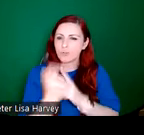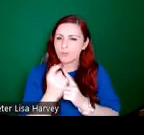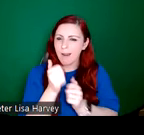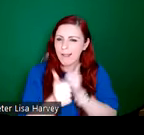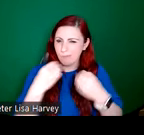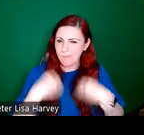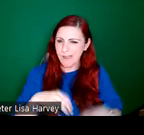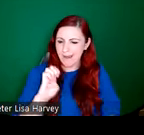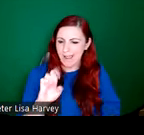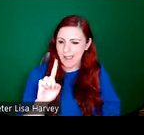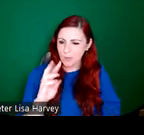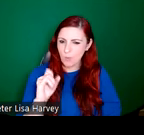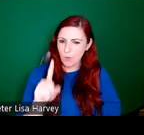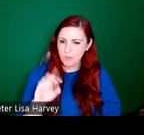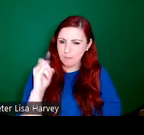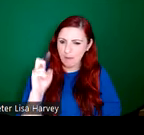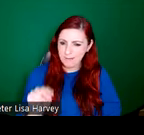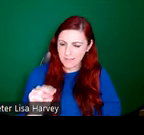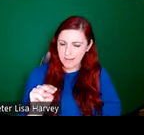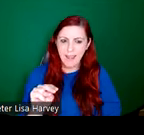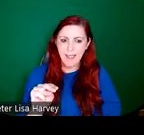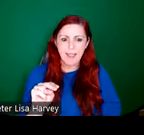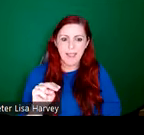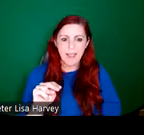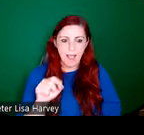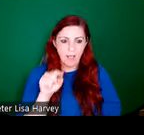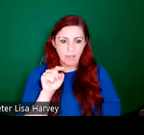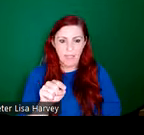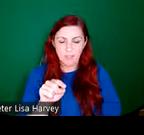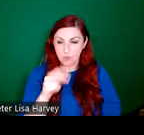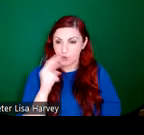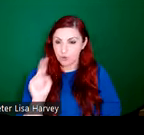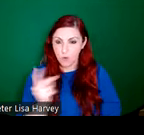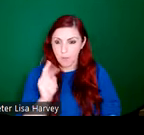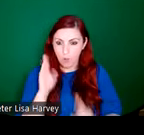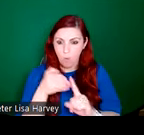stained glass artist, A E Child, and there was a dual goal here to produce